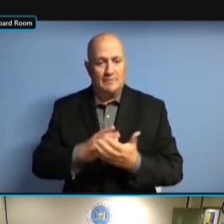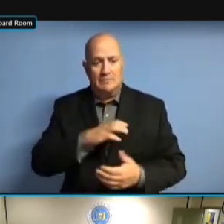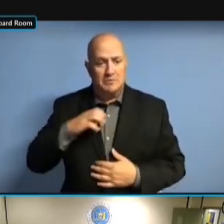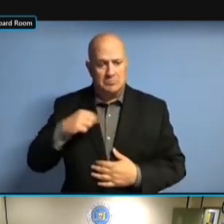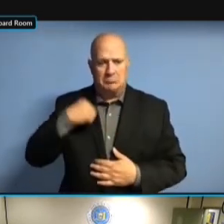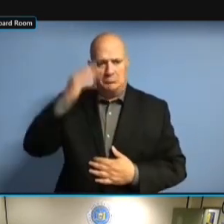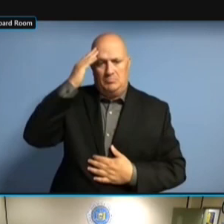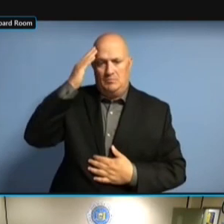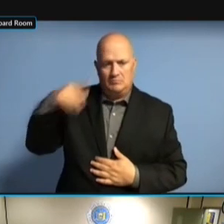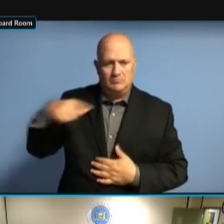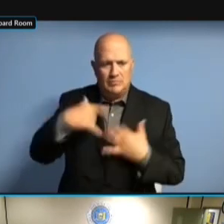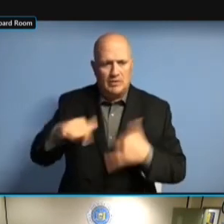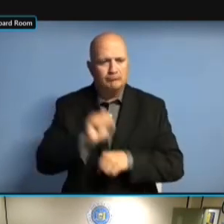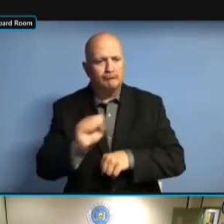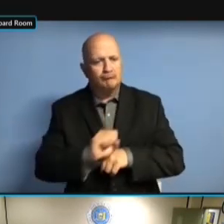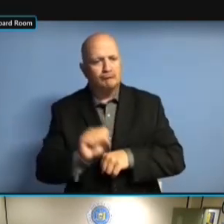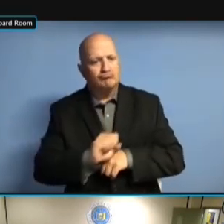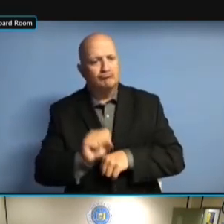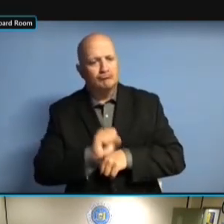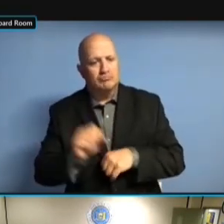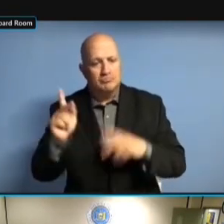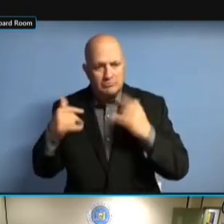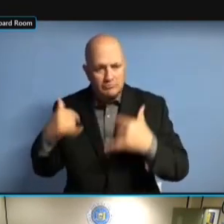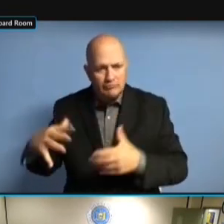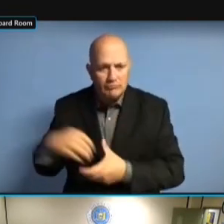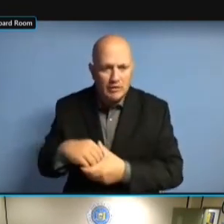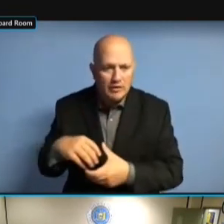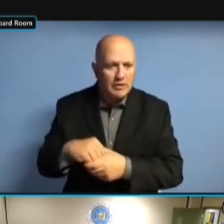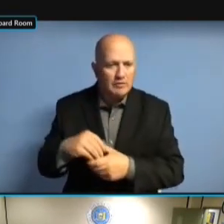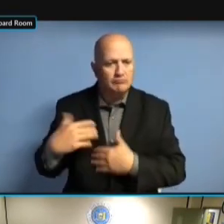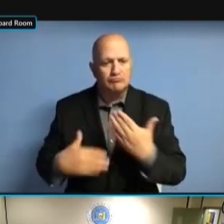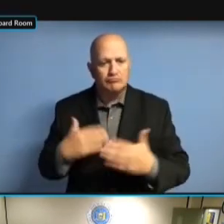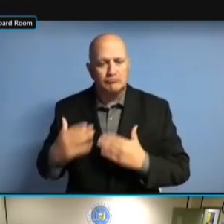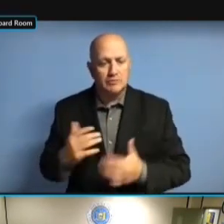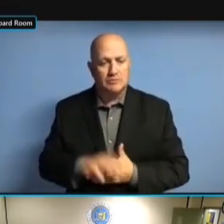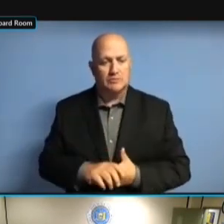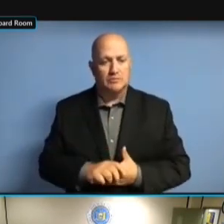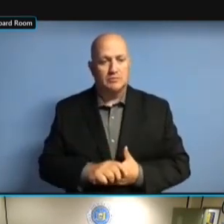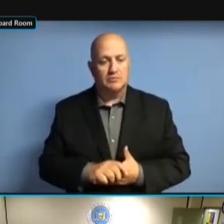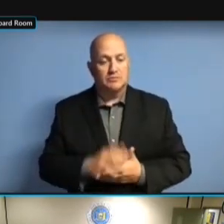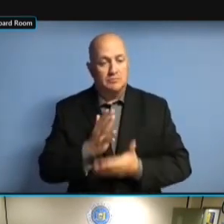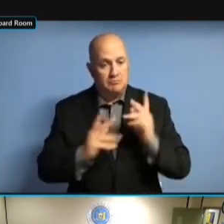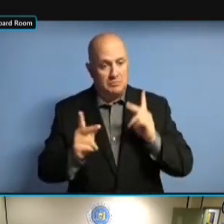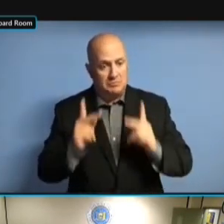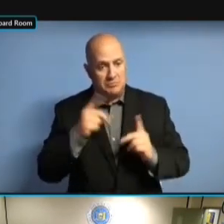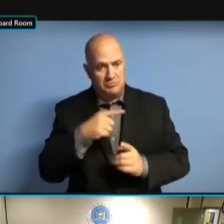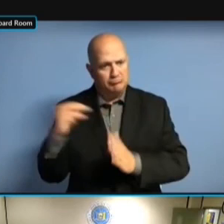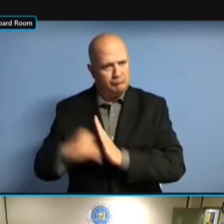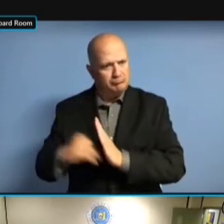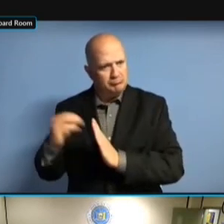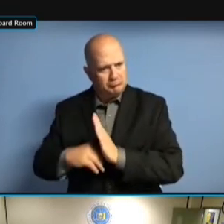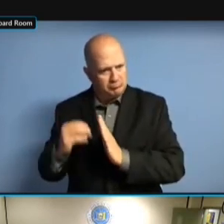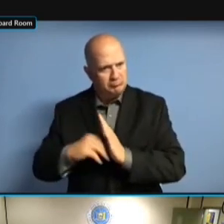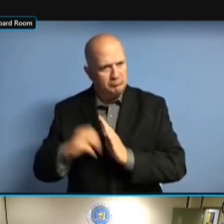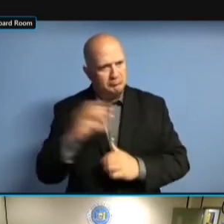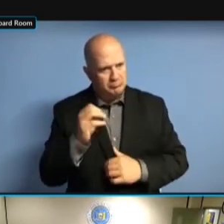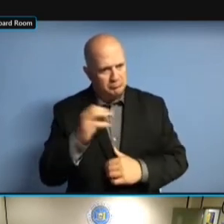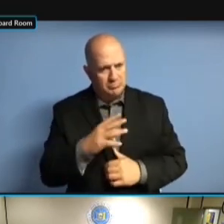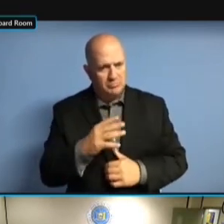AROUND, AND JUST AREN'T FILING? YOU HAVE TO AROUND, AND JUST AREN'T FILING? YOU HAVE TO GO AROUND, AND JUST AREN'T FILING? YOU HAVE TO GO CASE AROUND, AND JUST AREN'T FILING? YOU HAVE TO GO CASE BY AROUND, AND JUST AREN'T FILING? YOU HAVE TO GO CASE BY CASE AROUND, AND JUST AREN'T FILING? YOU HAVE TO GO CASE BY CASE AND YOU HAVE TO GO CASE BY CASE AND YOU HAVE TO GO CASE BY CASE AND CHECK YOU HAVE TO GO CASE BY CASE AND CHECK EVERY YOU HAVE TO GO CASE BY CASE AND CHECK EVERY ONE YOU HAVE TO GO CASE BY CASE AND CHECK EVERY ONE OF YOU HAVE TO GO CASE BY CASE AND CHECK EVERY ONE OF THEM? CHECK EVERY ONE OF THEM? CHECK EVERY ONE OF THEM? >> CHECK EVERY ONE OF THEM? >> WHAT CHECK EVERY ONE OF THEM? >> WHAT I CHECK EVERY ONE OF THEM? >> WHAT I DO CHECK EVERY ONE OF THEM? >> WHAT I DO RIGHT CHECK EVERY ONE OF THEM? >> WHAT I DO RIGHT NOW, CHECK EVERY ONE OF THEM? >> WHAT I DO RIGHT NOW, IF WHAT I DO RIGHT NOW, IF WHAT I DO RIGHT NOW, IF PEOPLE WHAT I DO RIGHT NOW, IF PEOPLE ARE WHAT I DO RIGHT NOW, IF PEOPLE ARE THERE, WHAT I DO RIGHT NOW, IF PEOPLE ARE THERE, I WHAT I DO RIGHT NOW, IF PEOPLE ARE THERE, I WILL WHAT I DO RIGHT NOW, IF PEOPLE ARE THERE, I WILL SORT